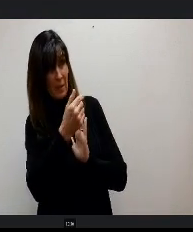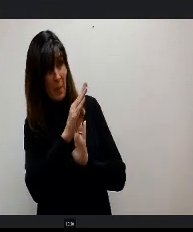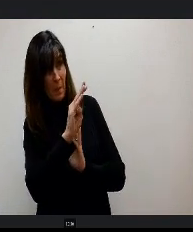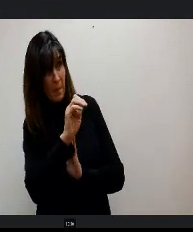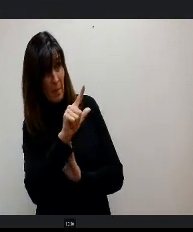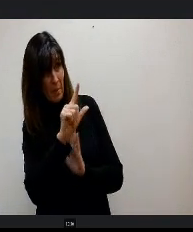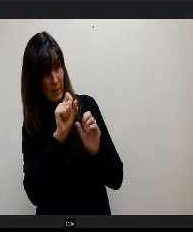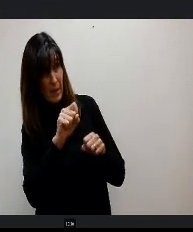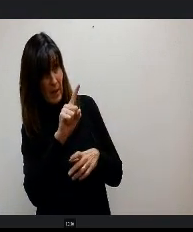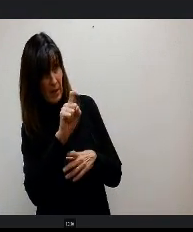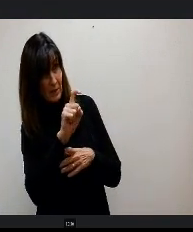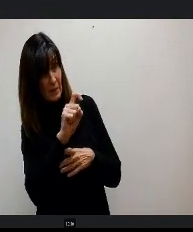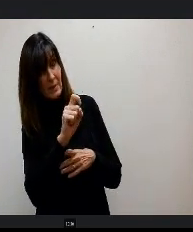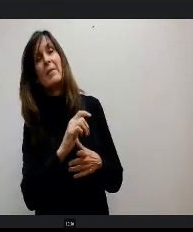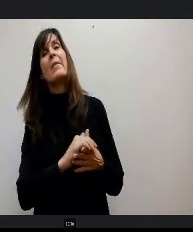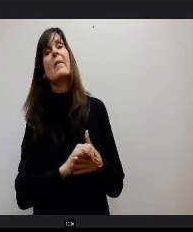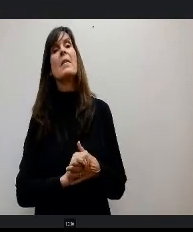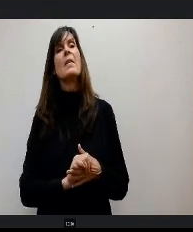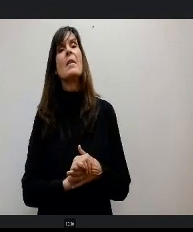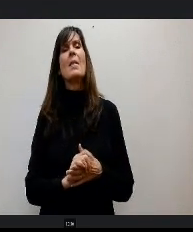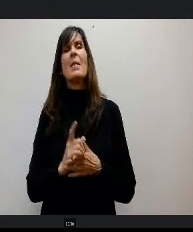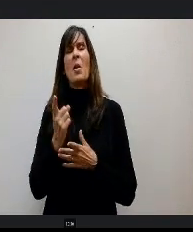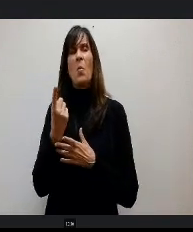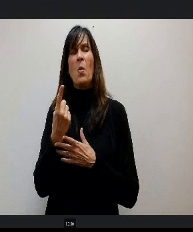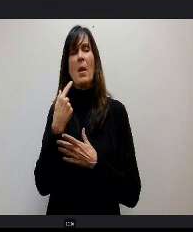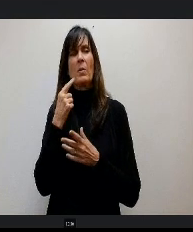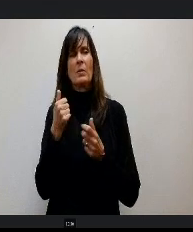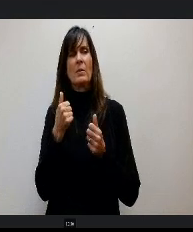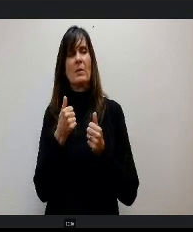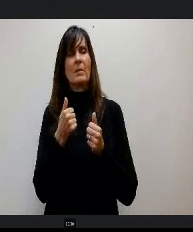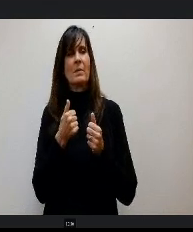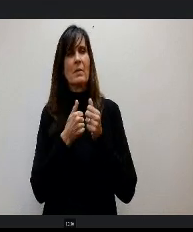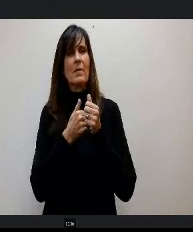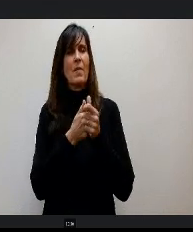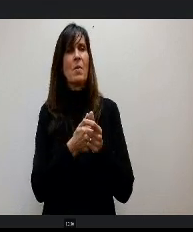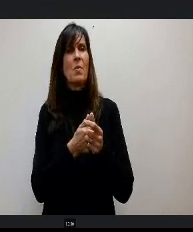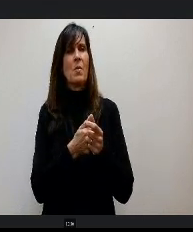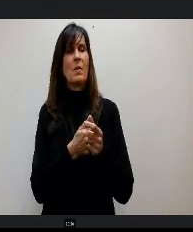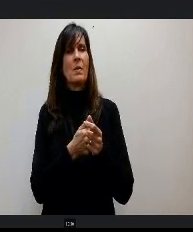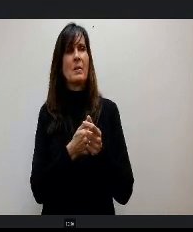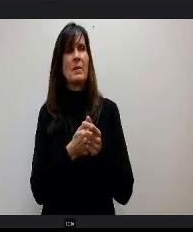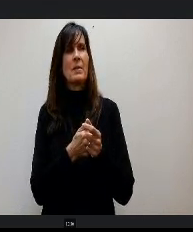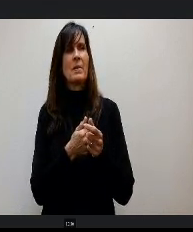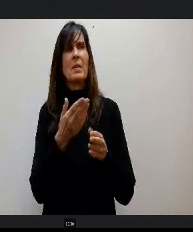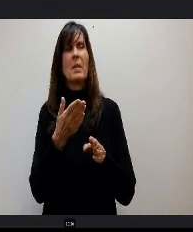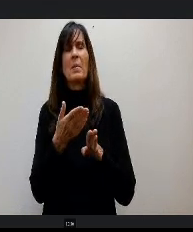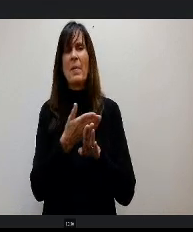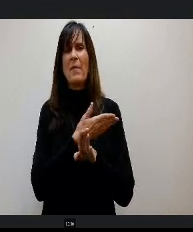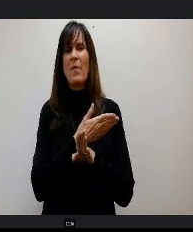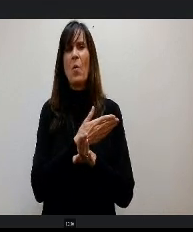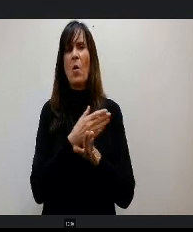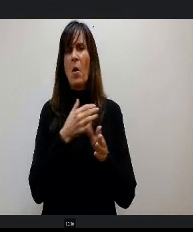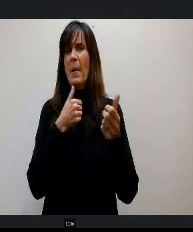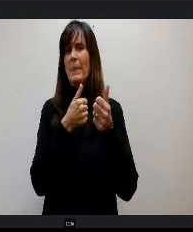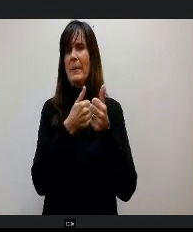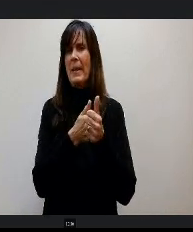OK, there was one that I was tracking the last time we had a legislative update, which by the way, I don't think any legislative update